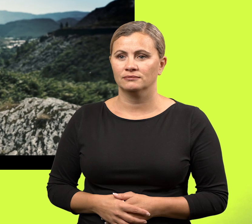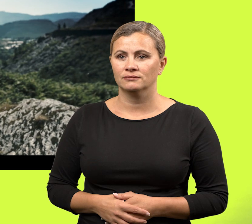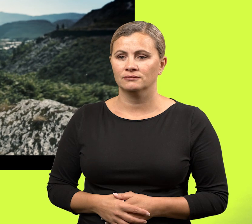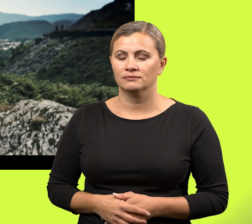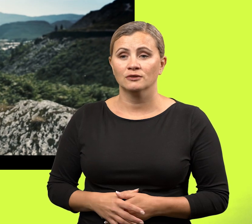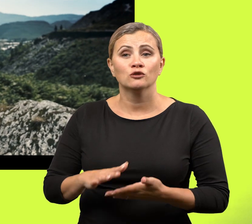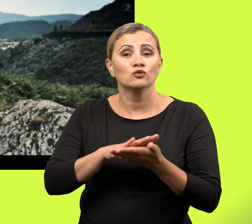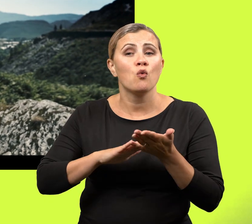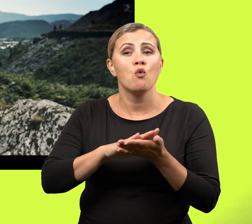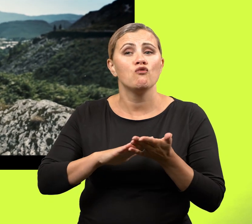Stories.